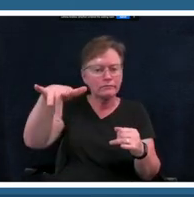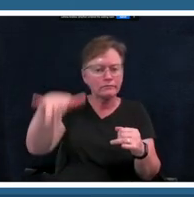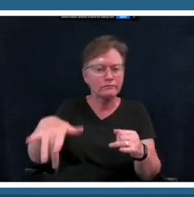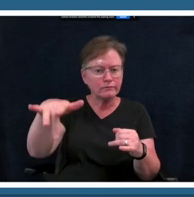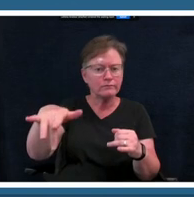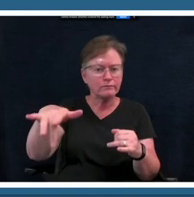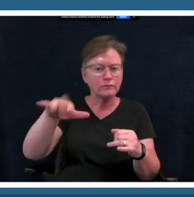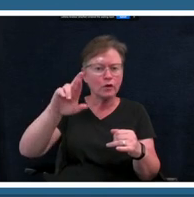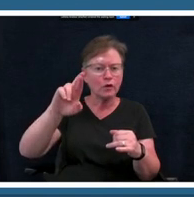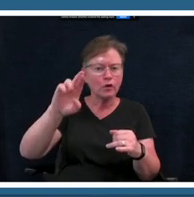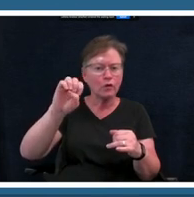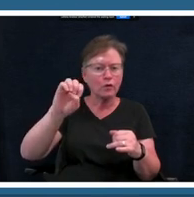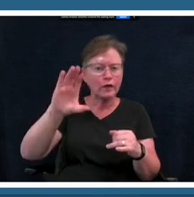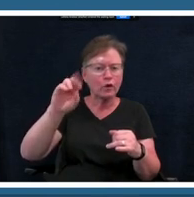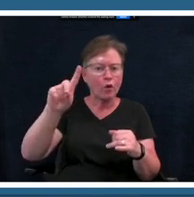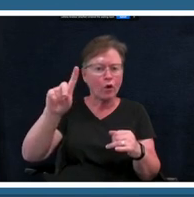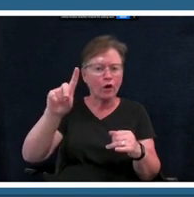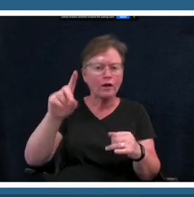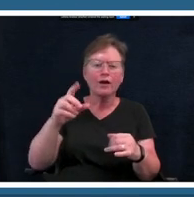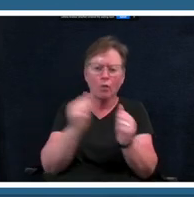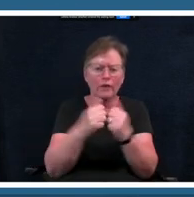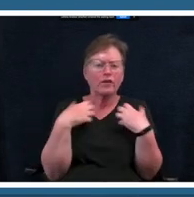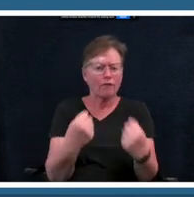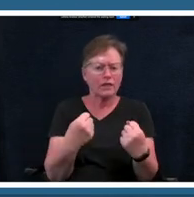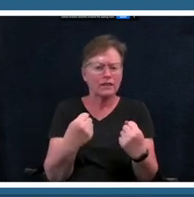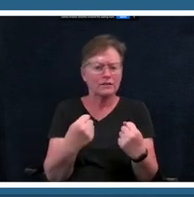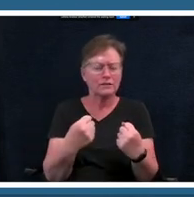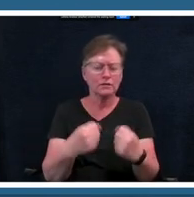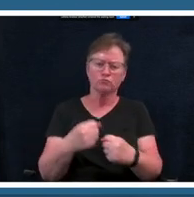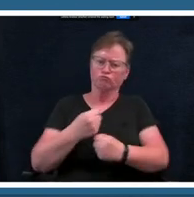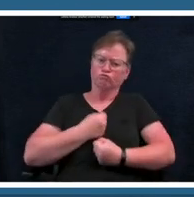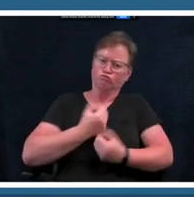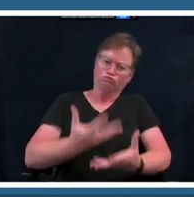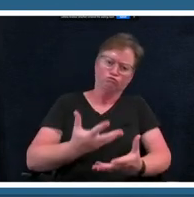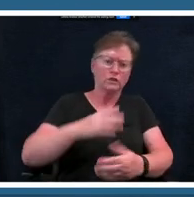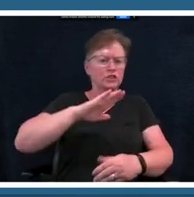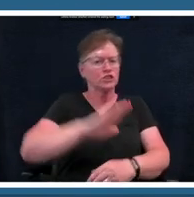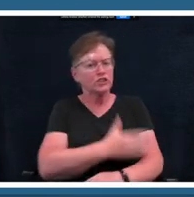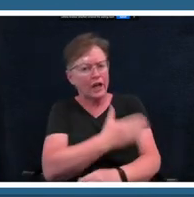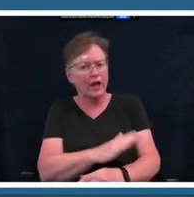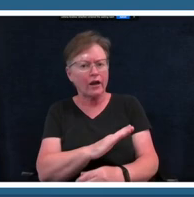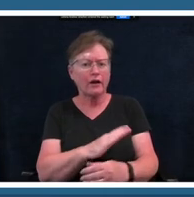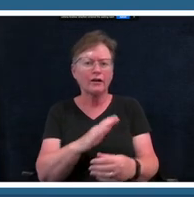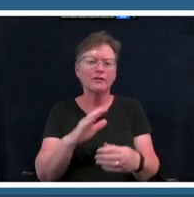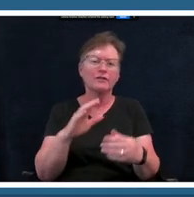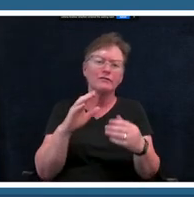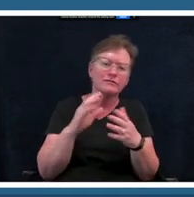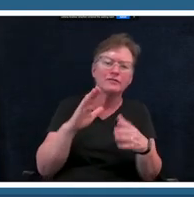have confidence be able to share those things that you have created with your